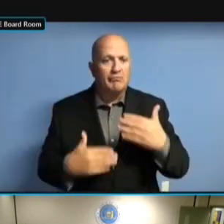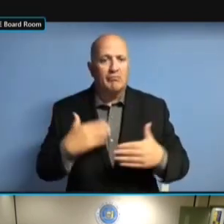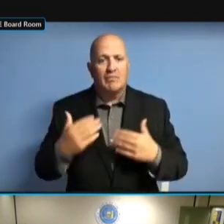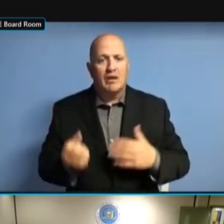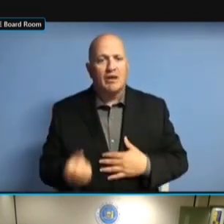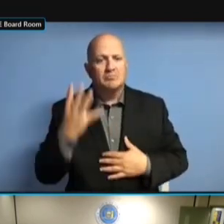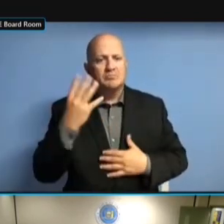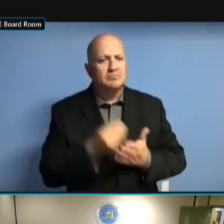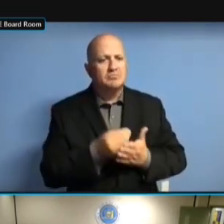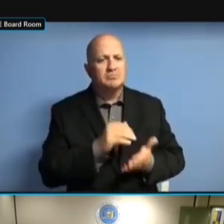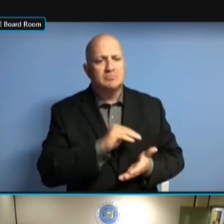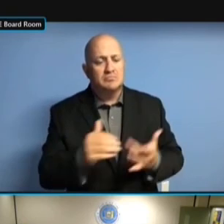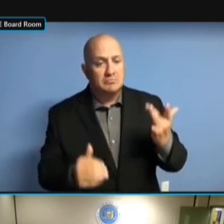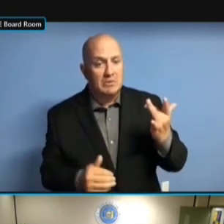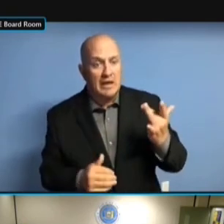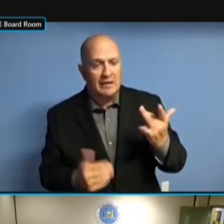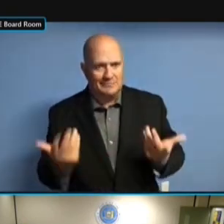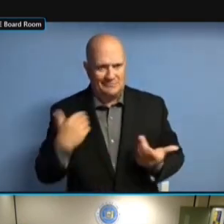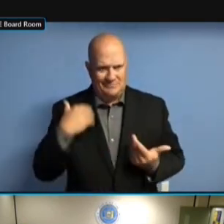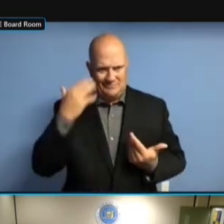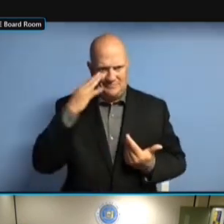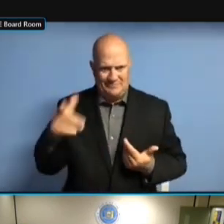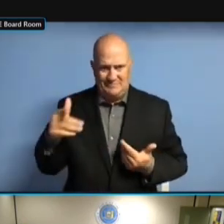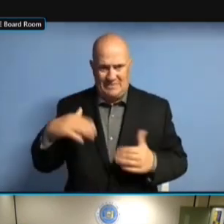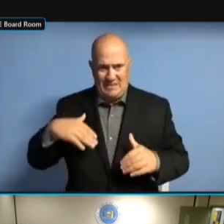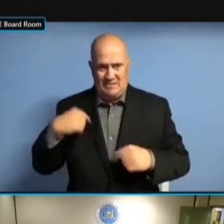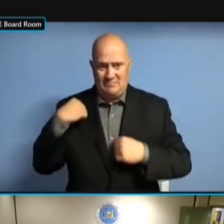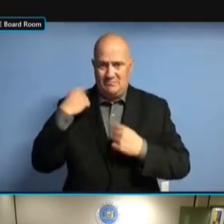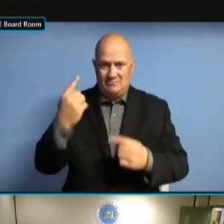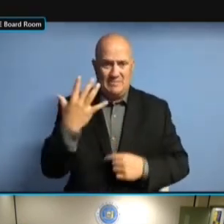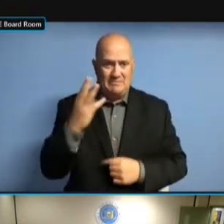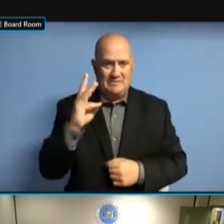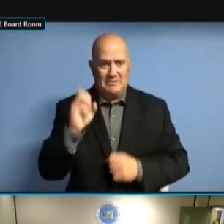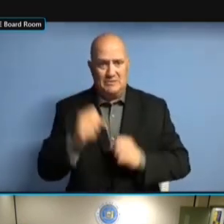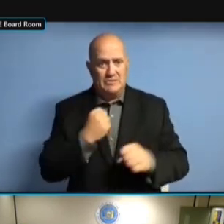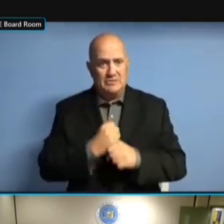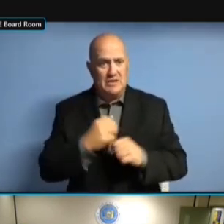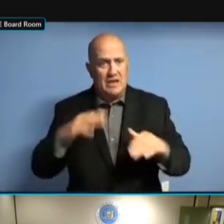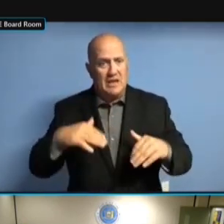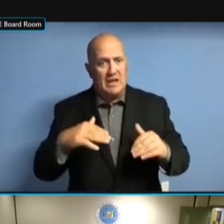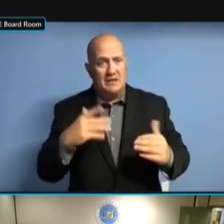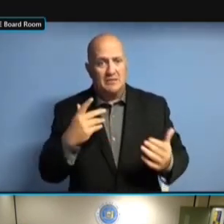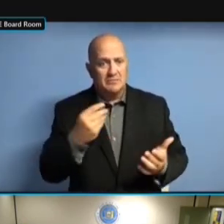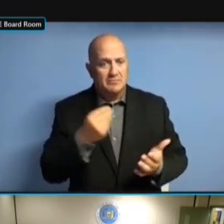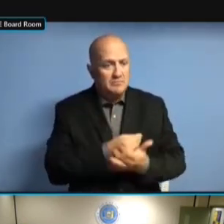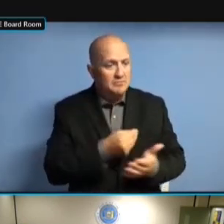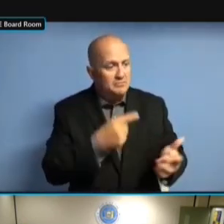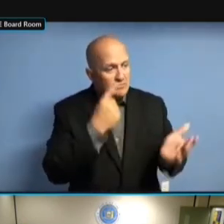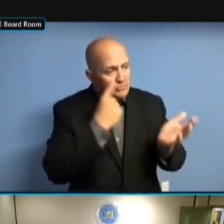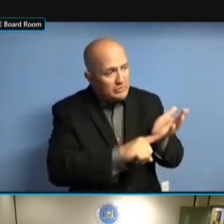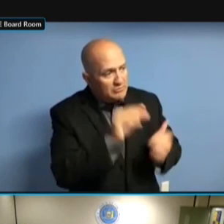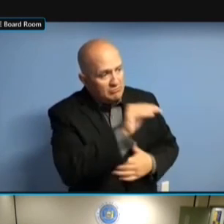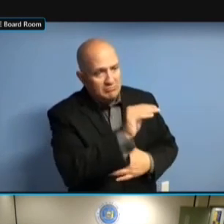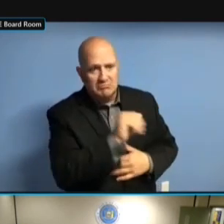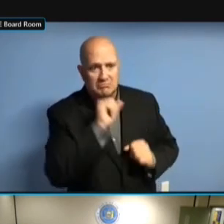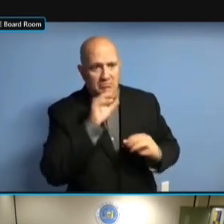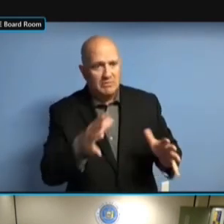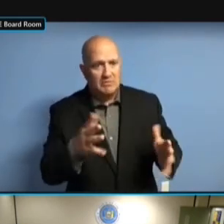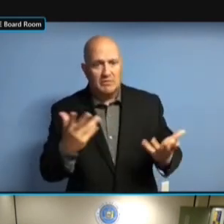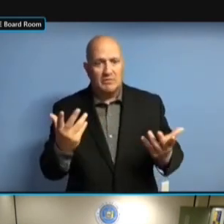TALKED WITH THEIR TREASURER IN FIVE OR SIX TALKED WITH THEIR TREASURER IN FIVE OR SIX YEARS TALKED WITH THEIR TREASURER IN FIVE OR SIX YEARS AND TALKED WITH THEIR TREASURER IN FIVE OR SIX YEARS AND MAYBE TALKED WITH THEIR TREASURER IN FIVE OR SIX YEARS AND MAYBE THEY FIVE OR SIX YEARS AND MAYBE THEY FIVE OR SIX YEARS AND MAYBE THEY CAN'T FIVE OR SIX YEARS AND MAYBE THEY CAN'T EVEN FIVE OR SIX YEARS AND MAYBE THEY CAN'T EVEN GET FIVE OR SIX YEARS AND MAYBE THEY CAN'T EVEN GET HOLD FIVE OR SIX YEARS AND MAYBE THEY CAN'T EVEN GET HOLD OF FIVE OR SIX YEARS AND MAYBE THEY CAN'T EVEN GET HOLD OF THE CAN'T EVEN GET HOLD OF THE CAN'T EVEN GET HOLD OF THE TREASURER. TREASURER. TREASURER. SO TREASURER. SO NOW TREASURER. SO NOW IT'S TREASURER. SO NOW IT'S UP TREASURER. SO NOW IT'S UP TO TREASURER. SO NOW IT'S UP TO ME TREASURER. SO NOW IT'S UP TO ME TO TREASURER. SO NOW IT'S UP TO ME TO TRY TREASURER. SO NOW IT'S UP TO ME TO TRY TO SO NOW IT'S UP TO ME TO TRY TO SO NOW IT'S UP TO ME TO TRY TO FIGURE SO NOW IT'S UP TO ME TO TRY TO FIGURE OUT SO NOW IT'S UP TO ME TO TRY TO FIGURE OUT WHAT SO NOW IT'S UP TO ME TO TRY TO FIGURE OUT WHAT KIND SO NOW IT'S UP TO ME TO TRY TO FIGURE OUT WHAT KIND OF SO NOW IT'S UP TO ME TO TRY TO FIGURE OUT WHAT KIND OF CRITERIA FIGURE OUT WHAT KIND OF CRITERIA FIGURE OUT WHAT KIND OF CRITERIA AM FIGURE OUT WHAT KIND OF CRITERIA AM I FIGURE OUT WHAT KIND OF CRITERIA AM I GOING FIGURE OUT WHAT KIND OF CRITERIA AM I GOING TO FIGURE OUT WHAT KIND OF CRITERIA AM I GOING TO USE